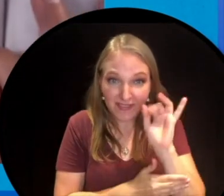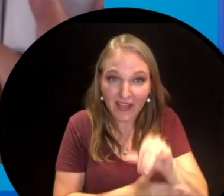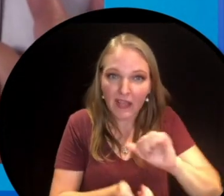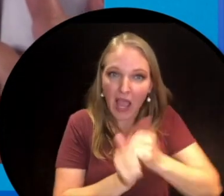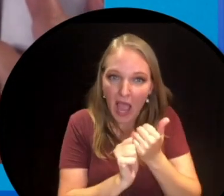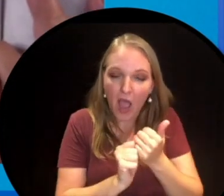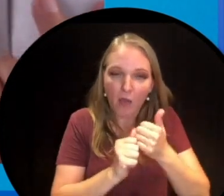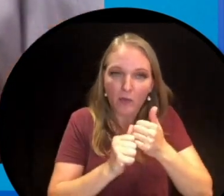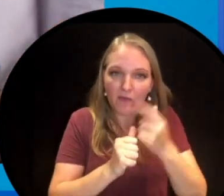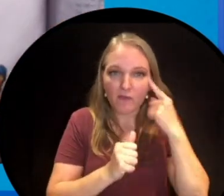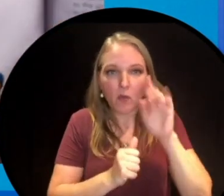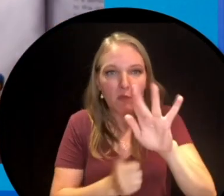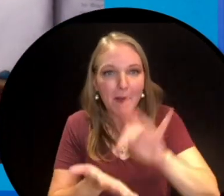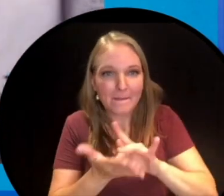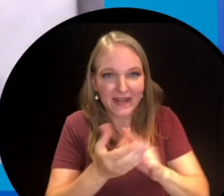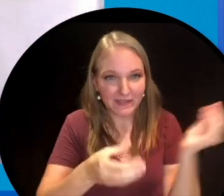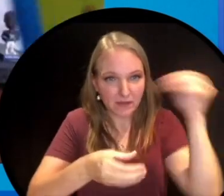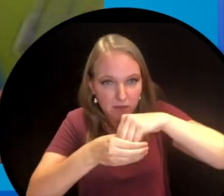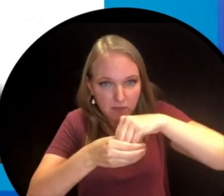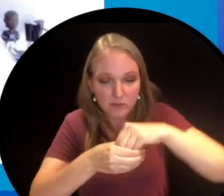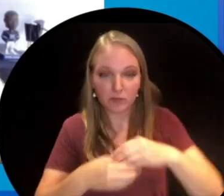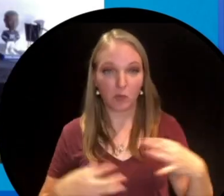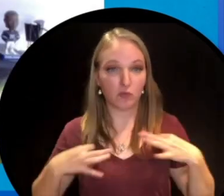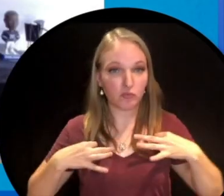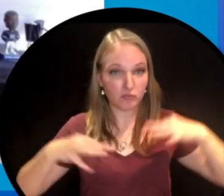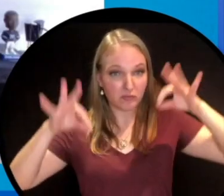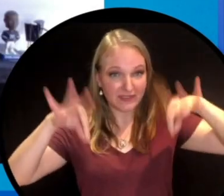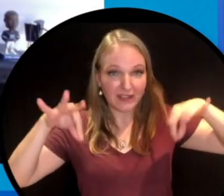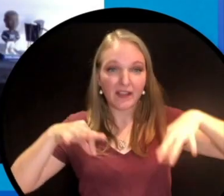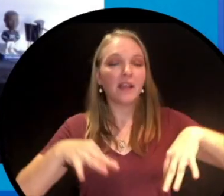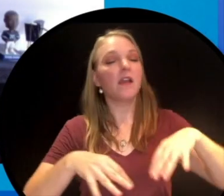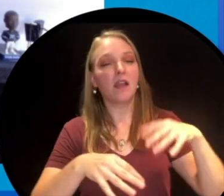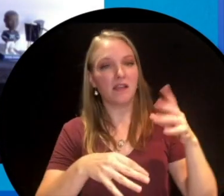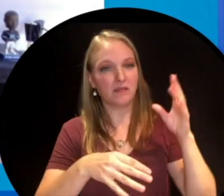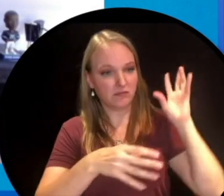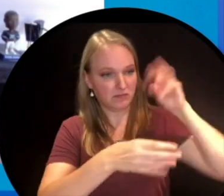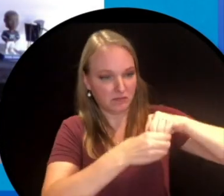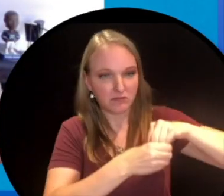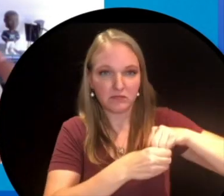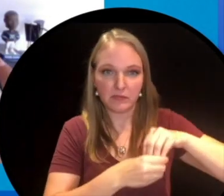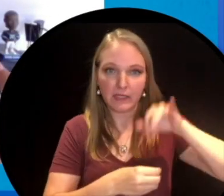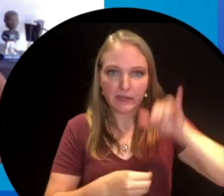the sulfur that is used in your medicines or in the dyes that are sometimes in your t-shirts. So